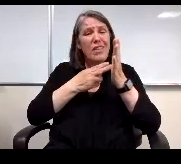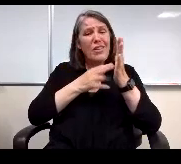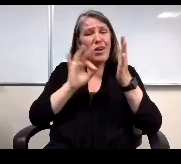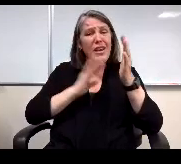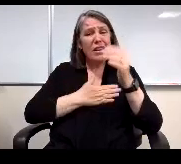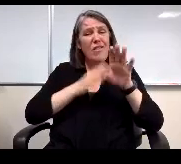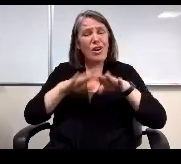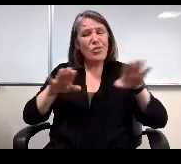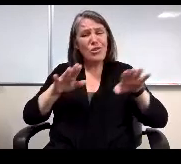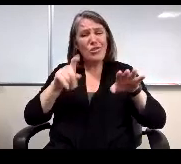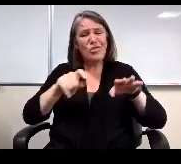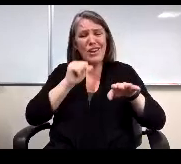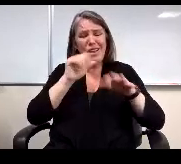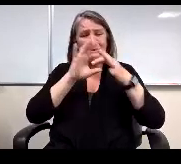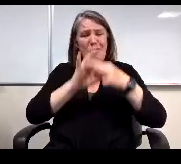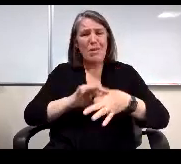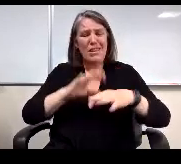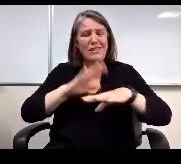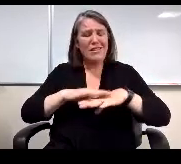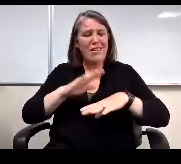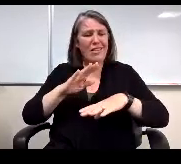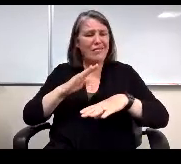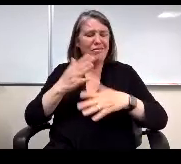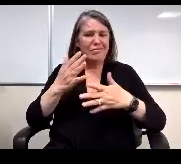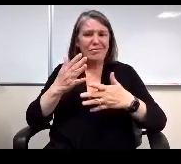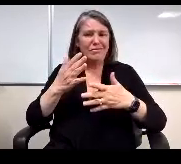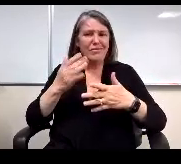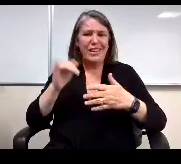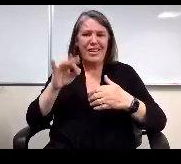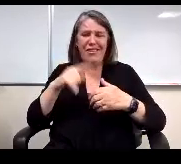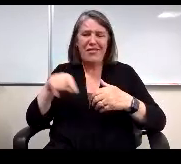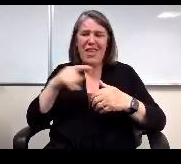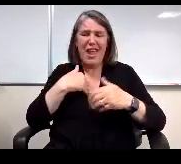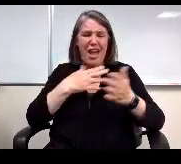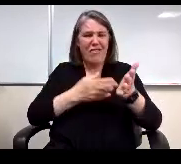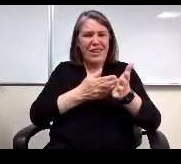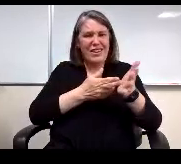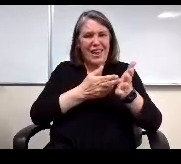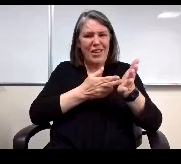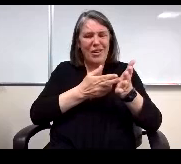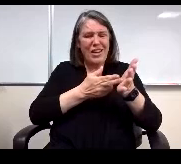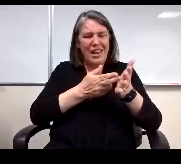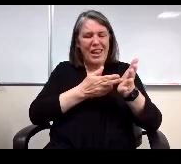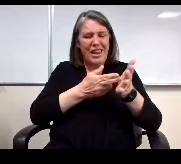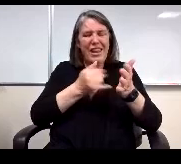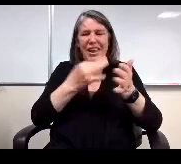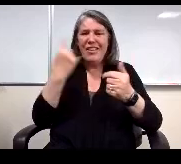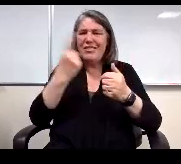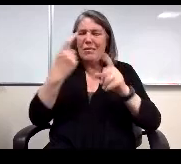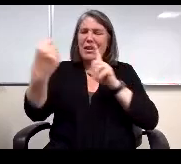shouldn't be based on. You know if they have integrity, if external circumstances him, they should demonstrate integrity